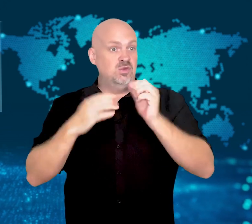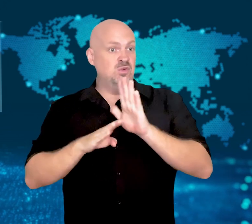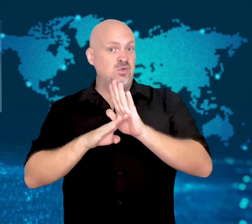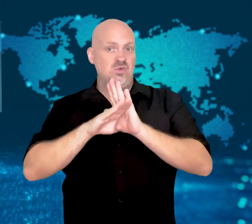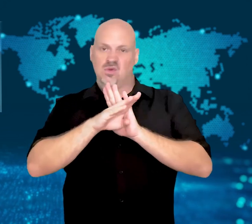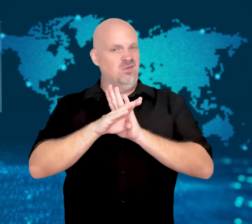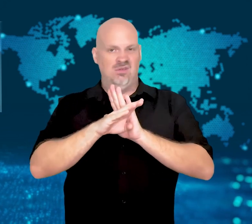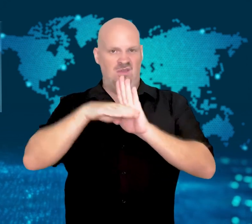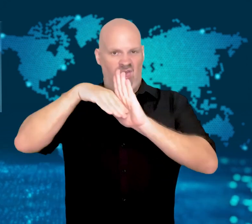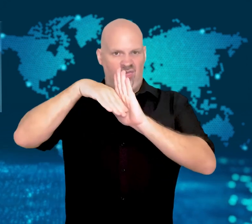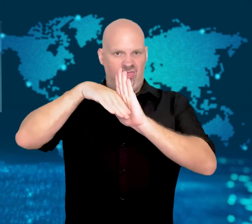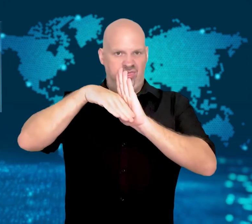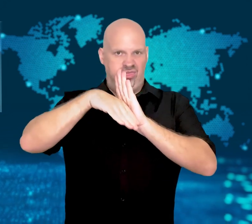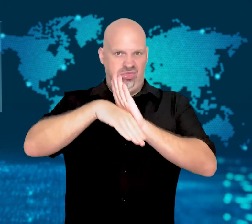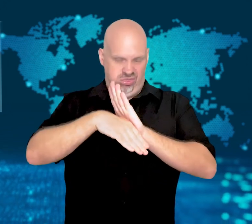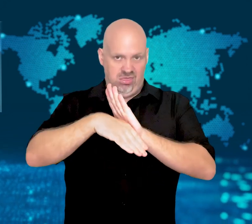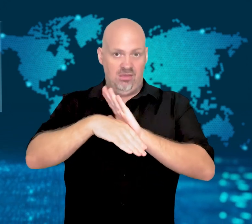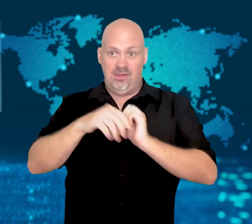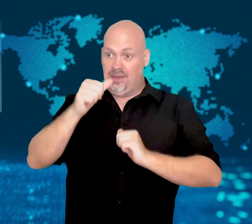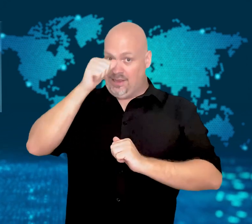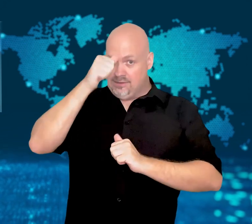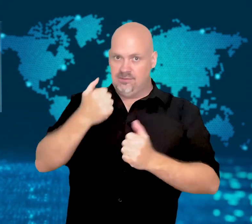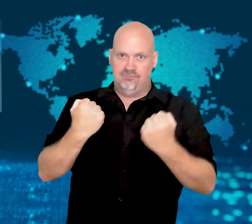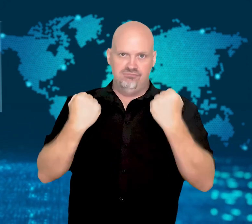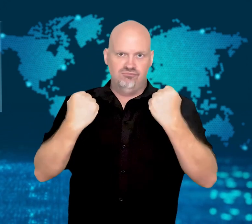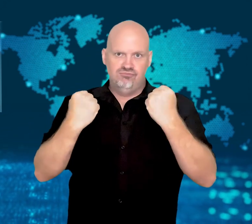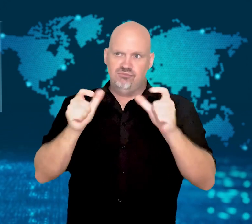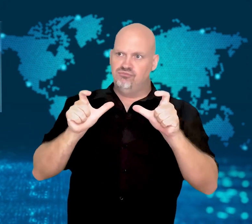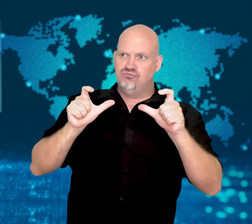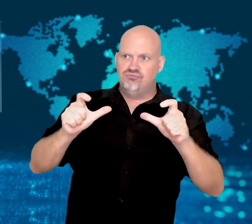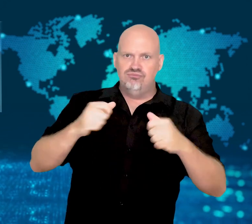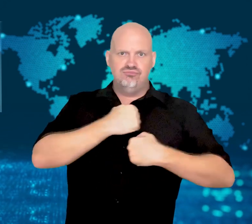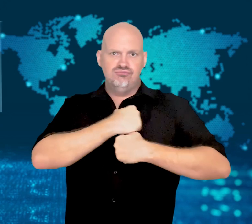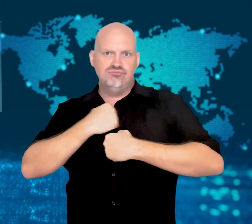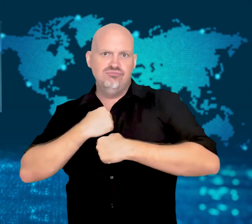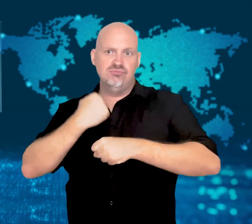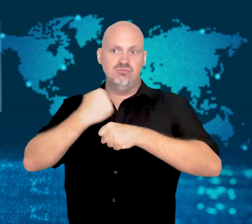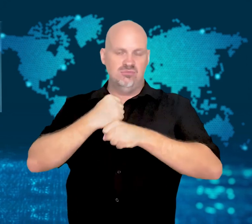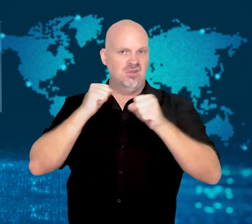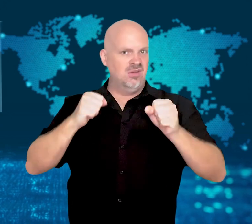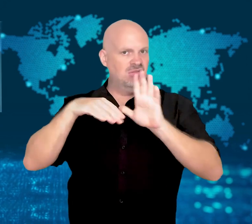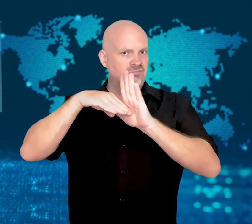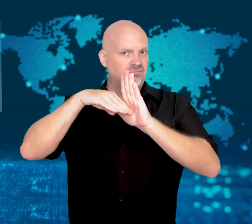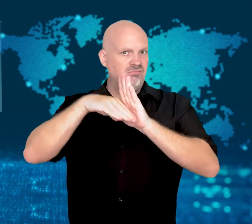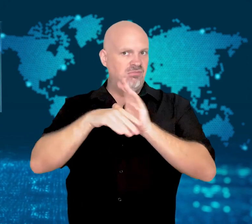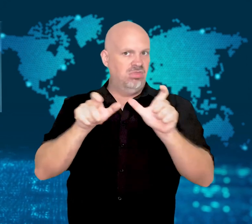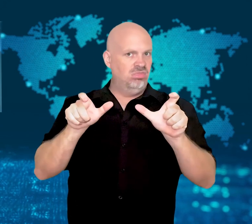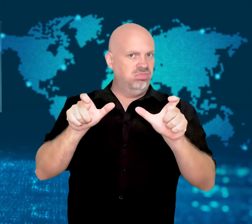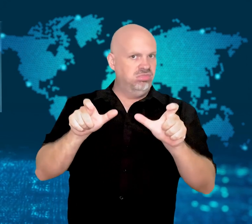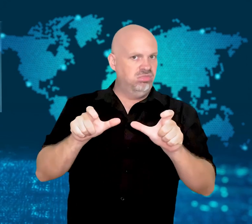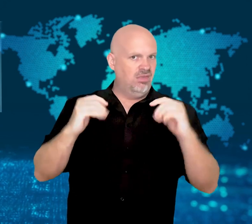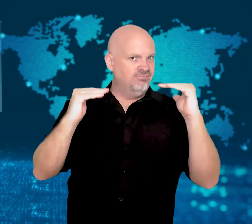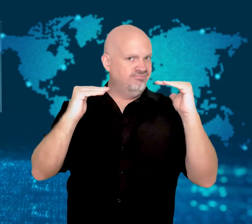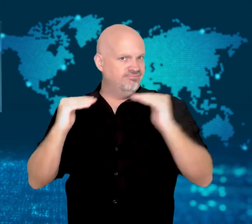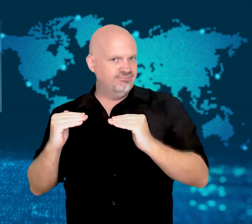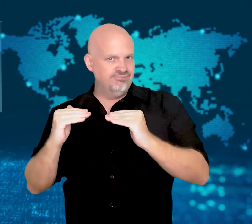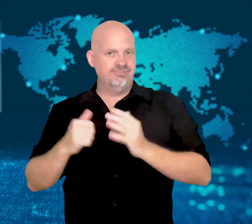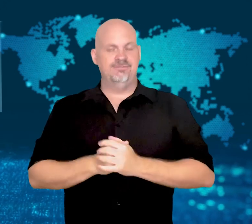and could impact national security.